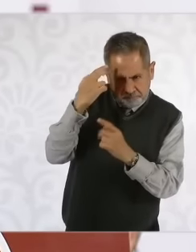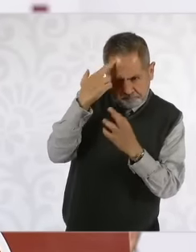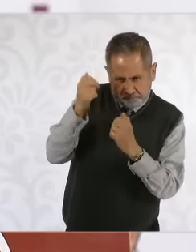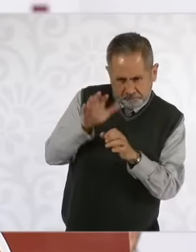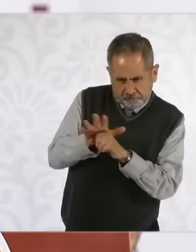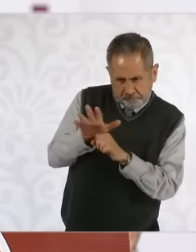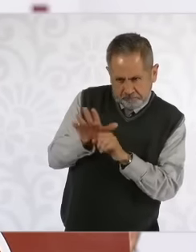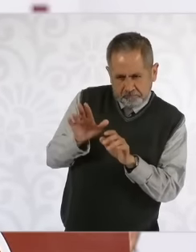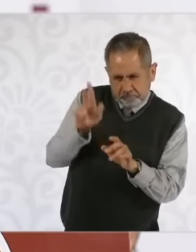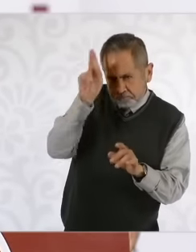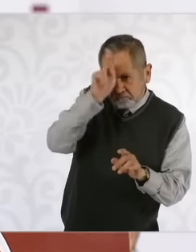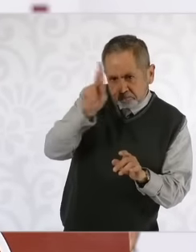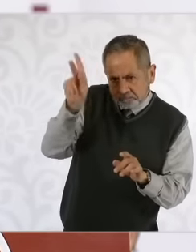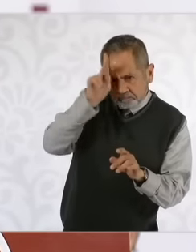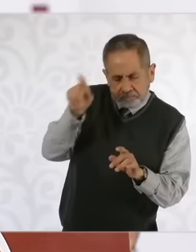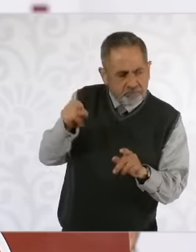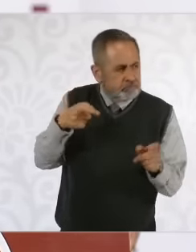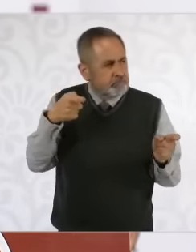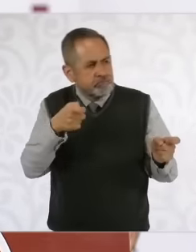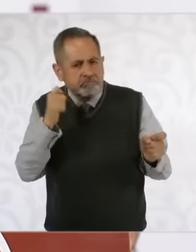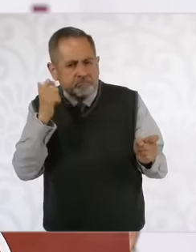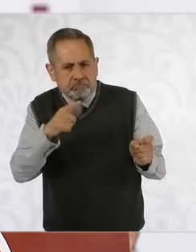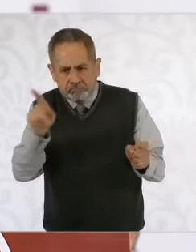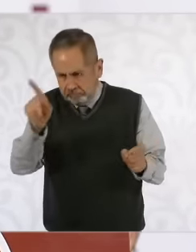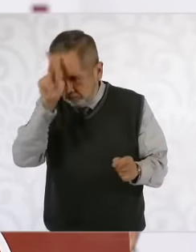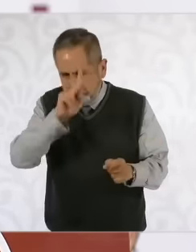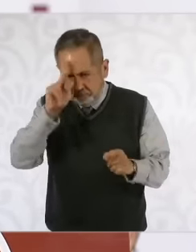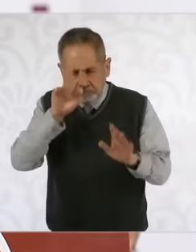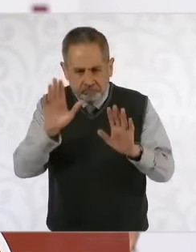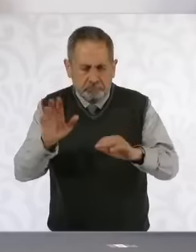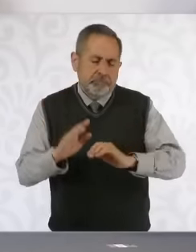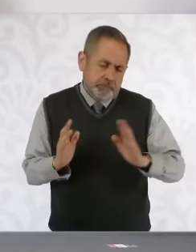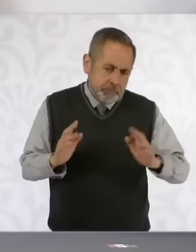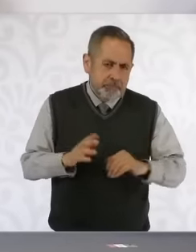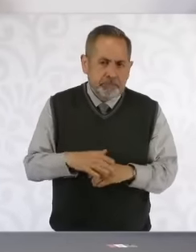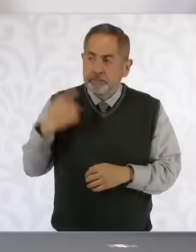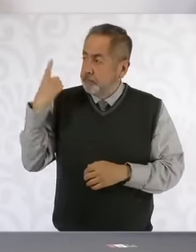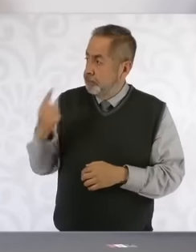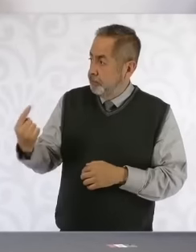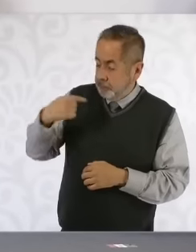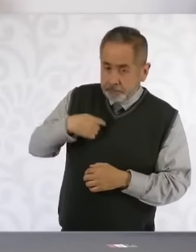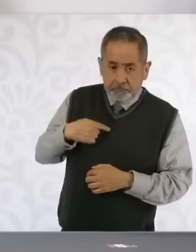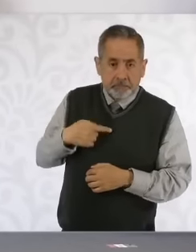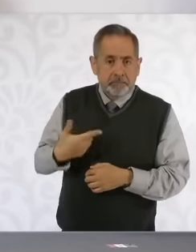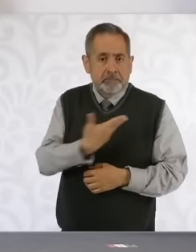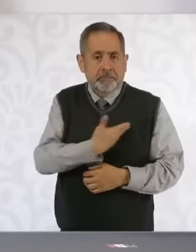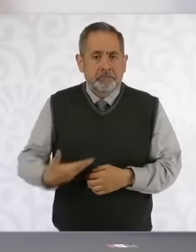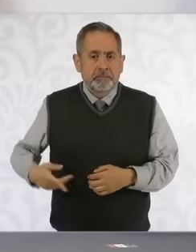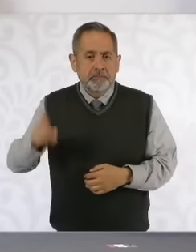of course, especially the instructions that I have received from the President of the Republic